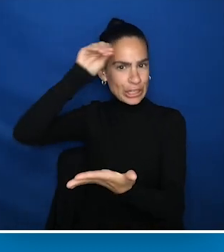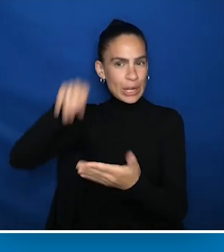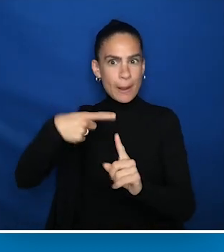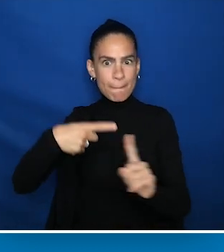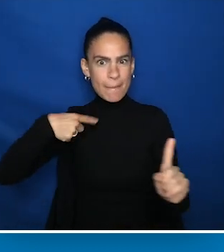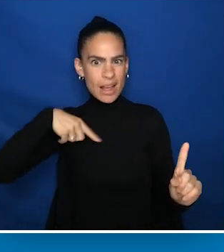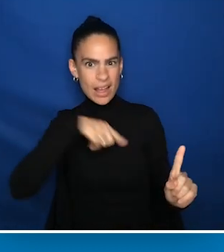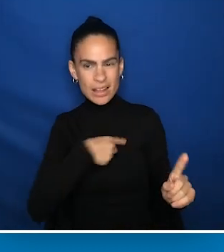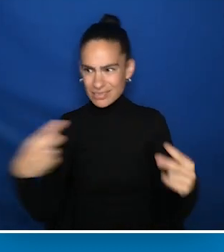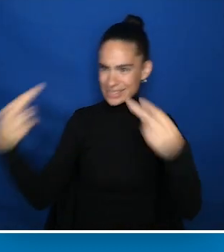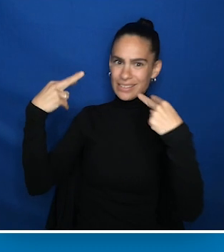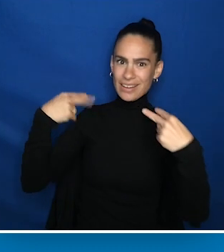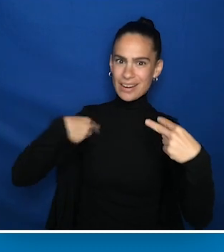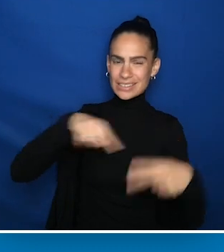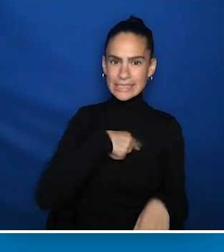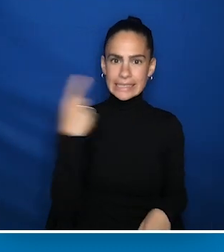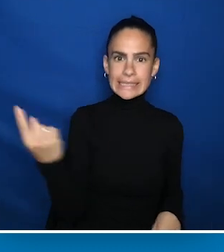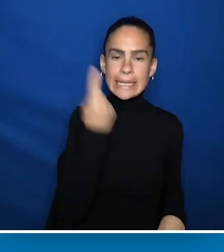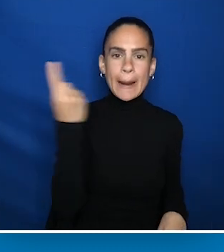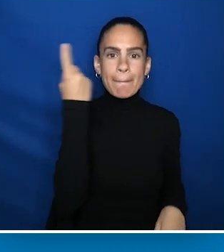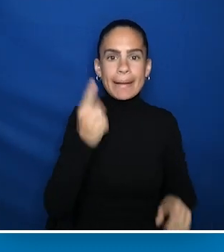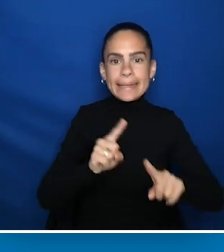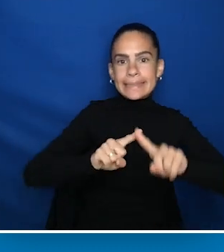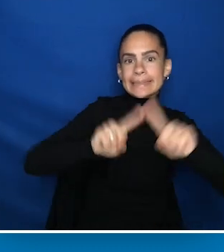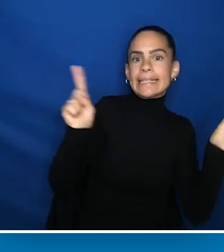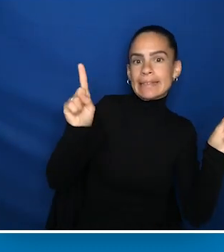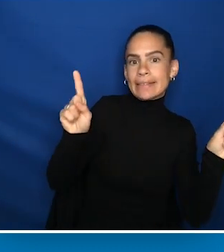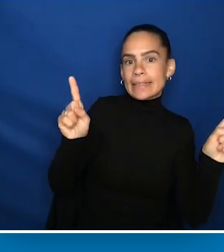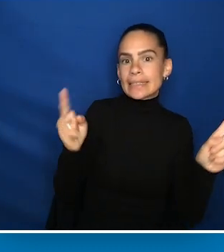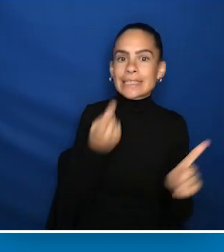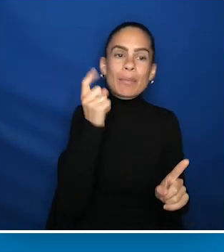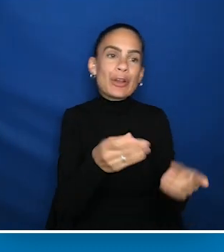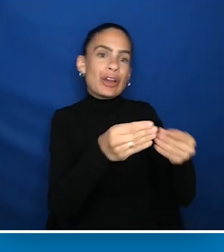to see us as something other than what needs to be cured. Or what needs to be avoided.